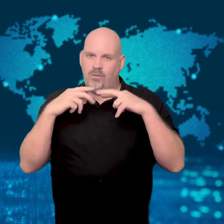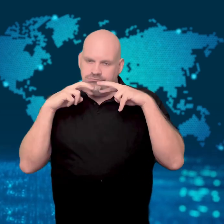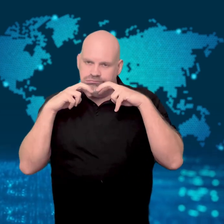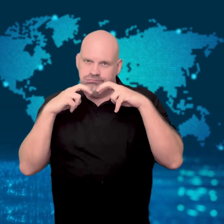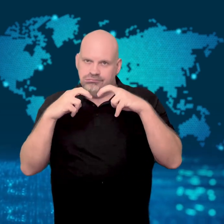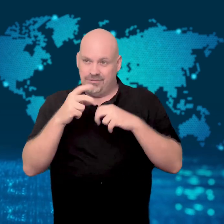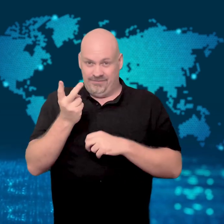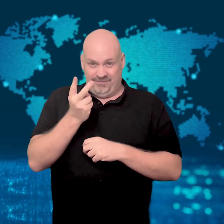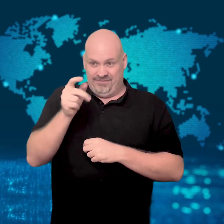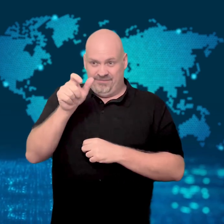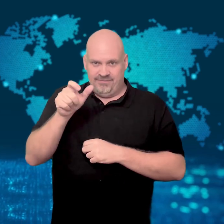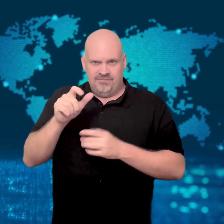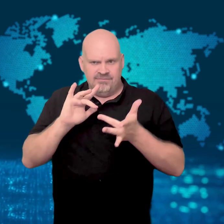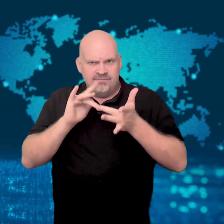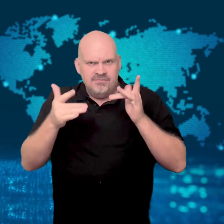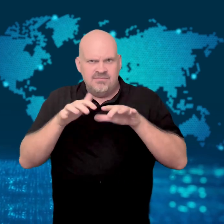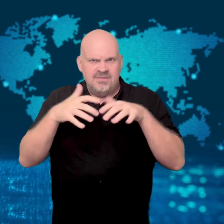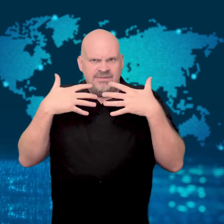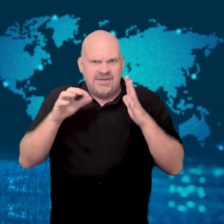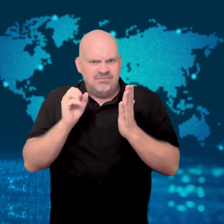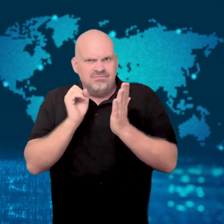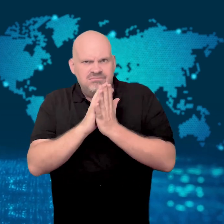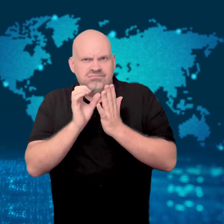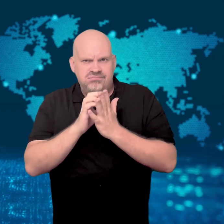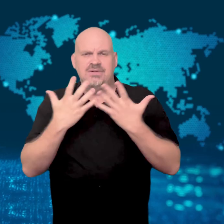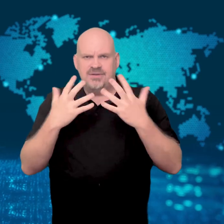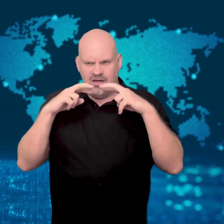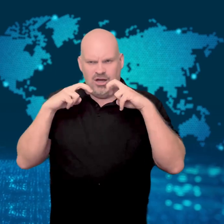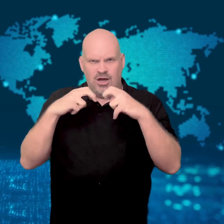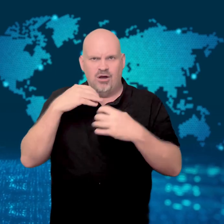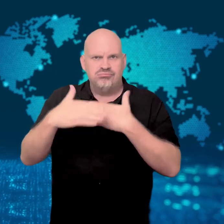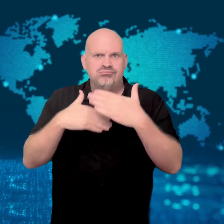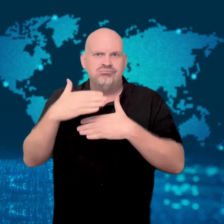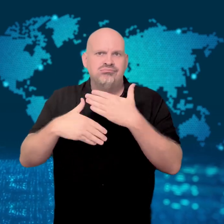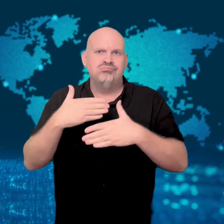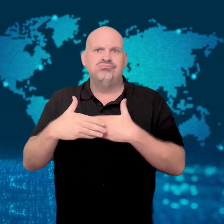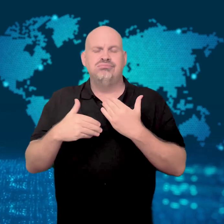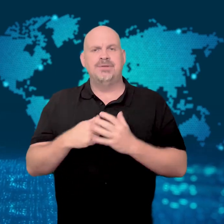investigating the suspects online activity.